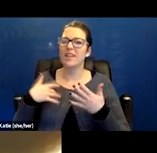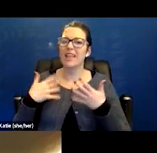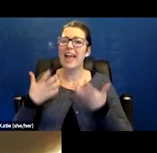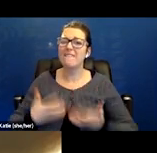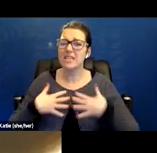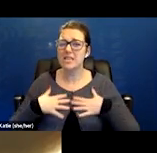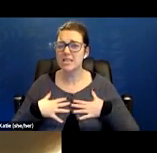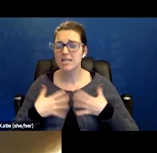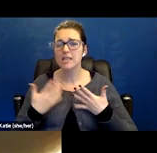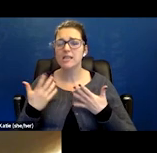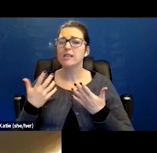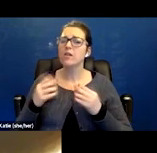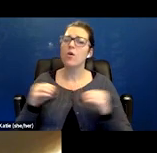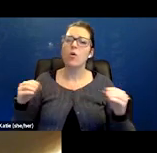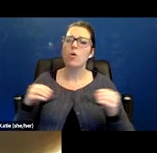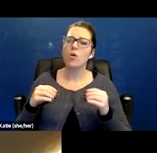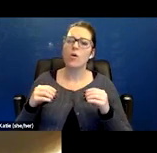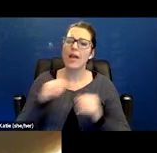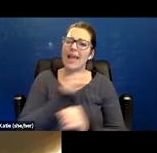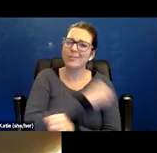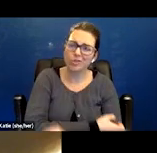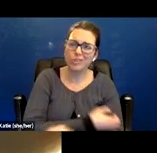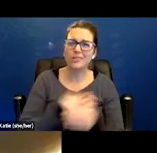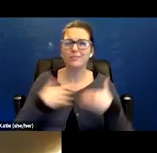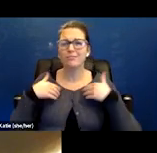She's got malaise and you know,